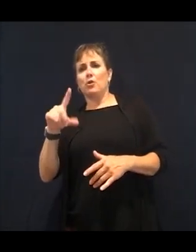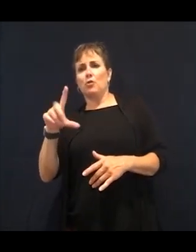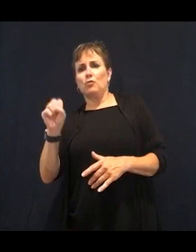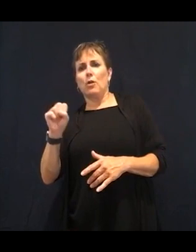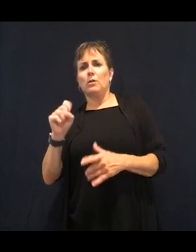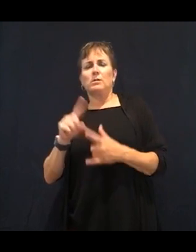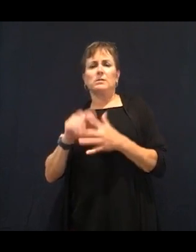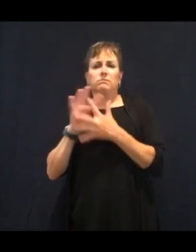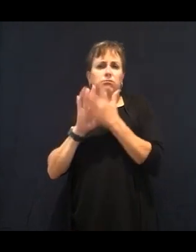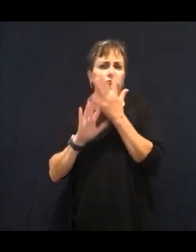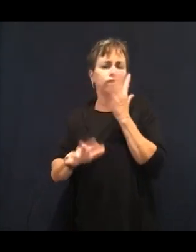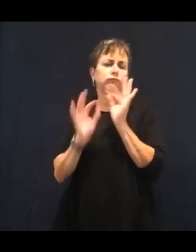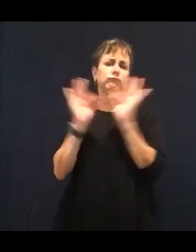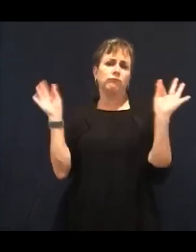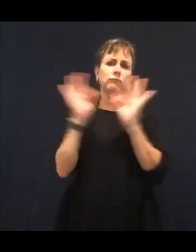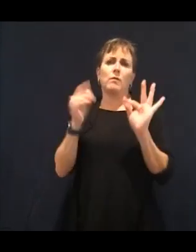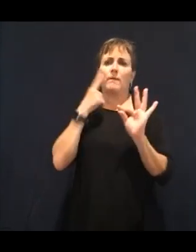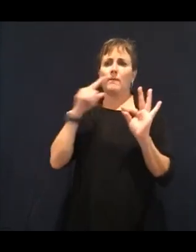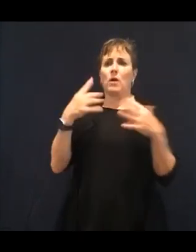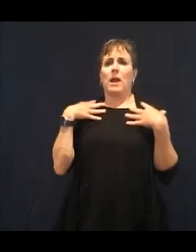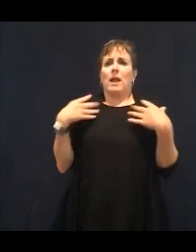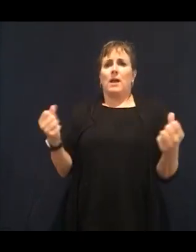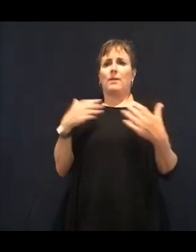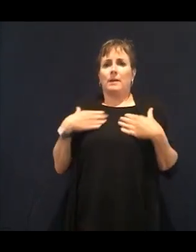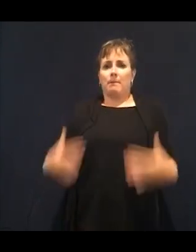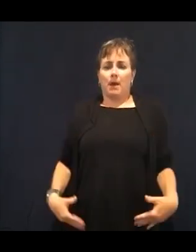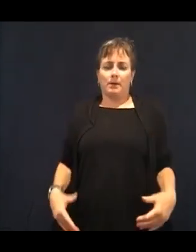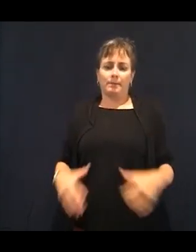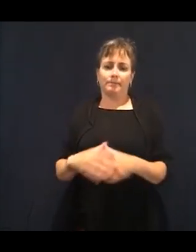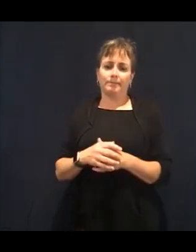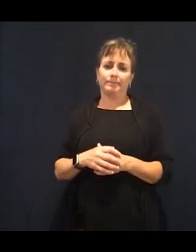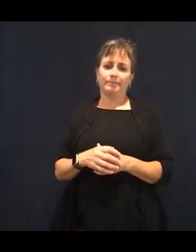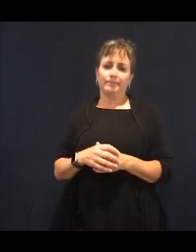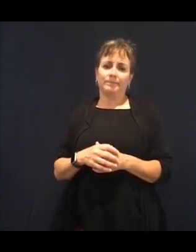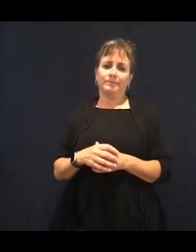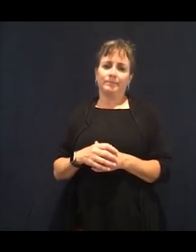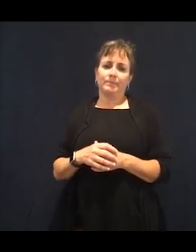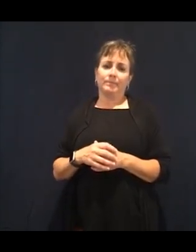And there's two of them. One is called Zeaxanthin